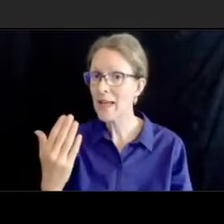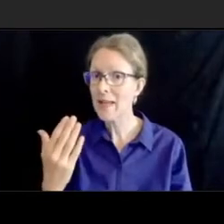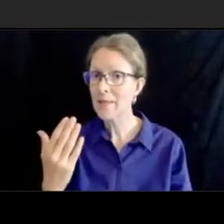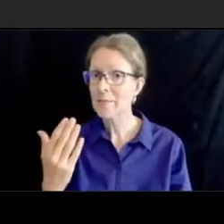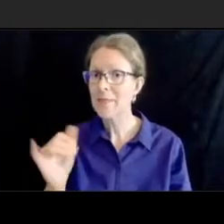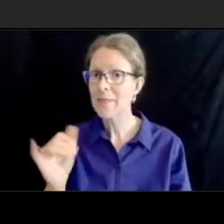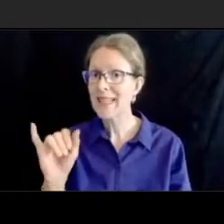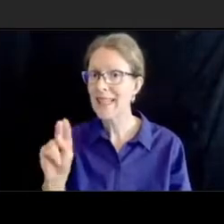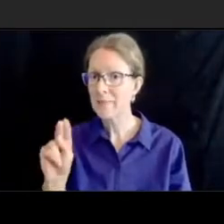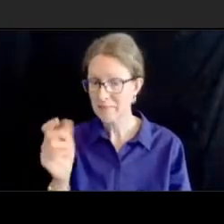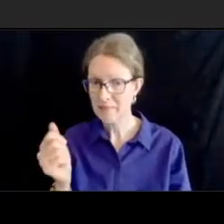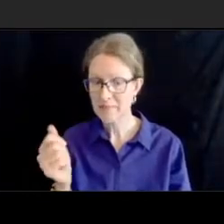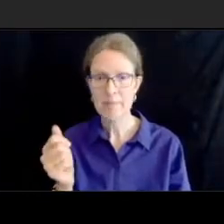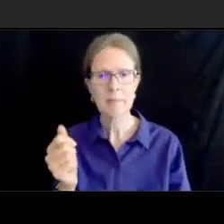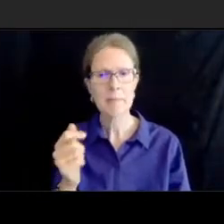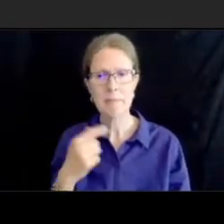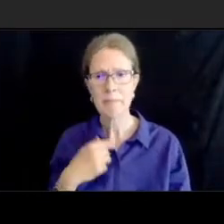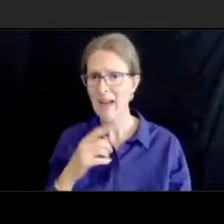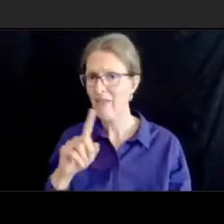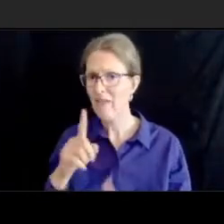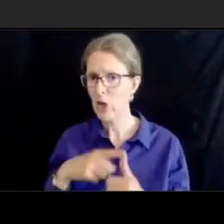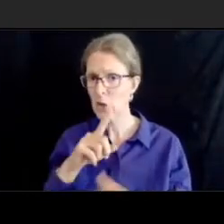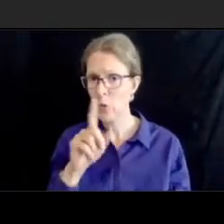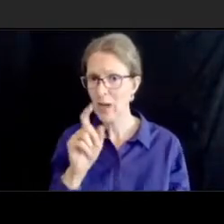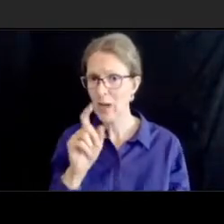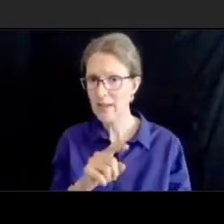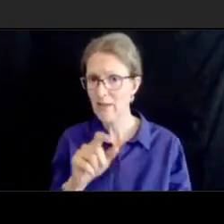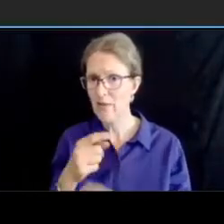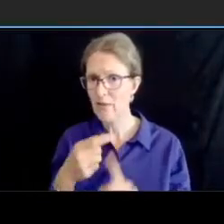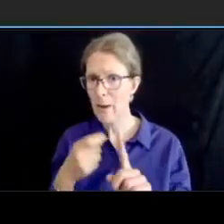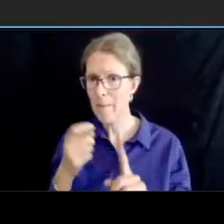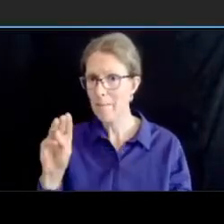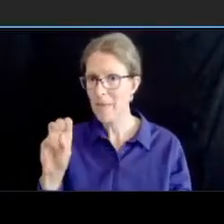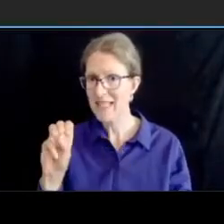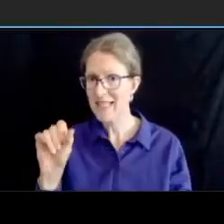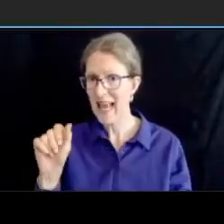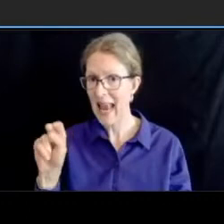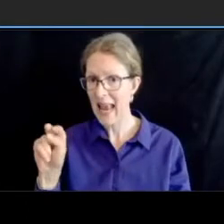wanted to say and register formally thank you for continuing to move forward with the bike lanes